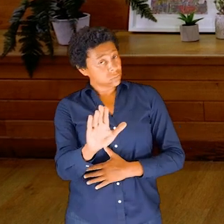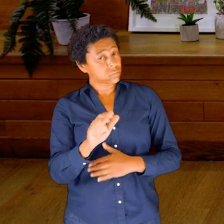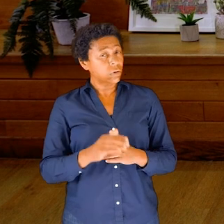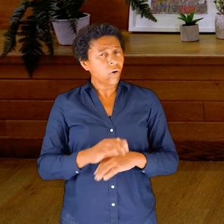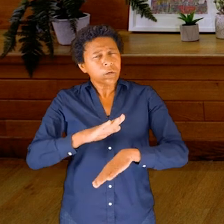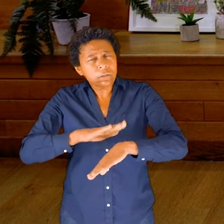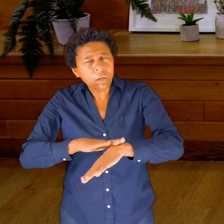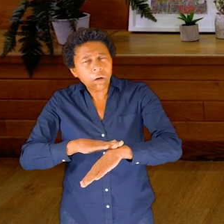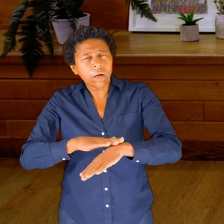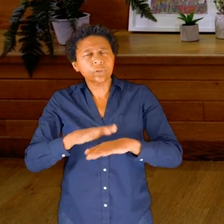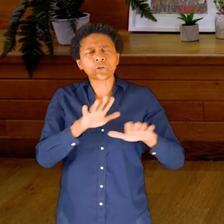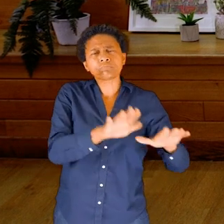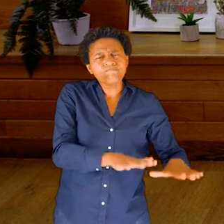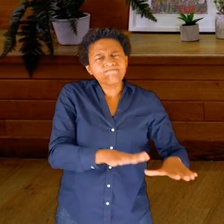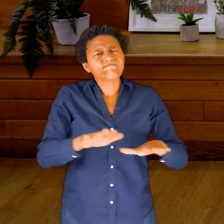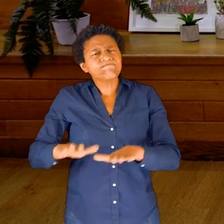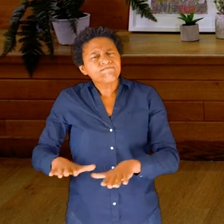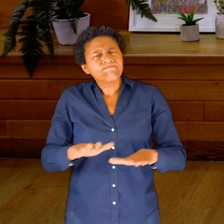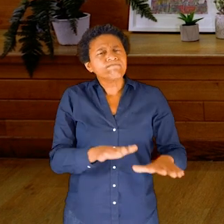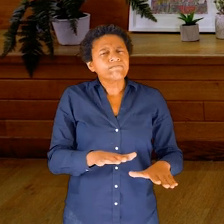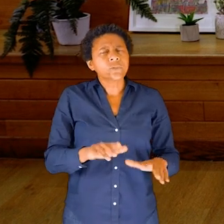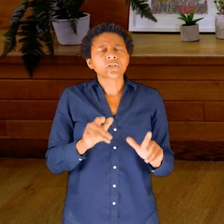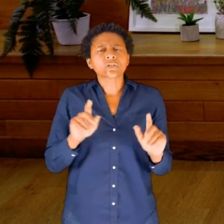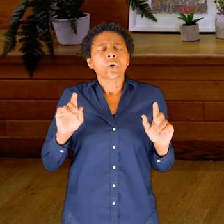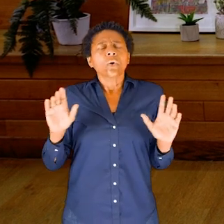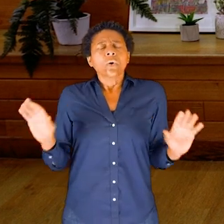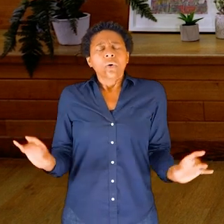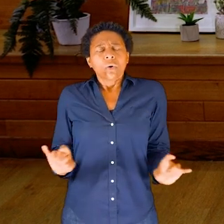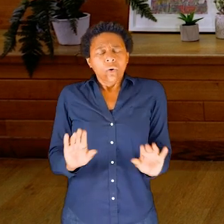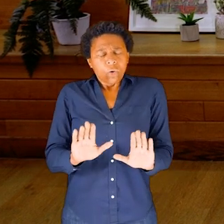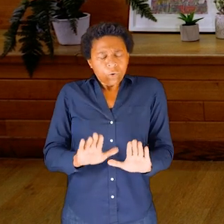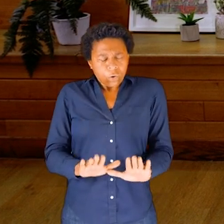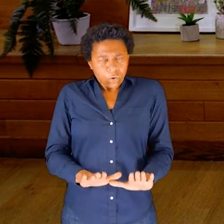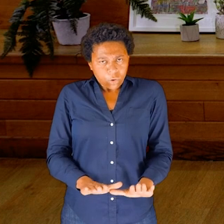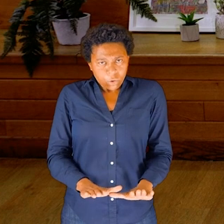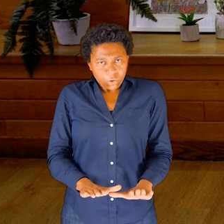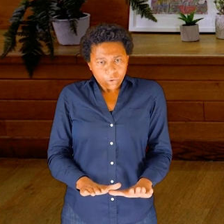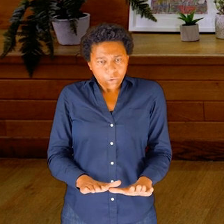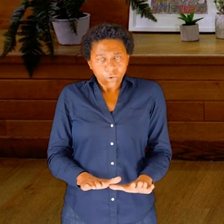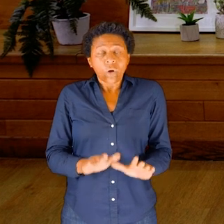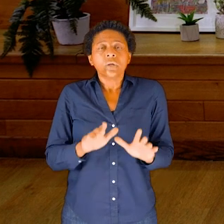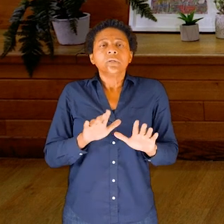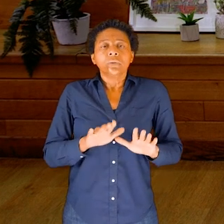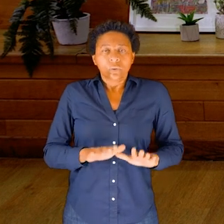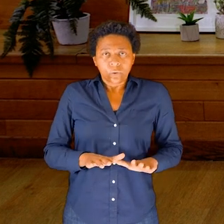to just settle, just find stillness again and join back in when you’re ready.